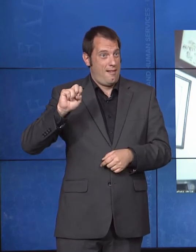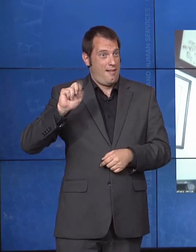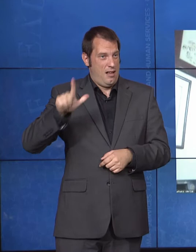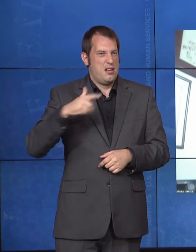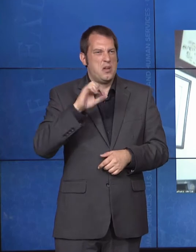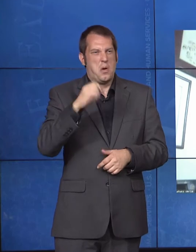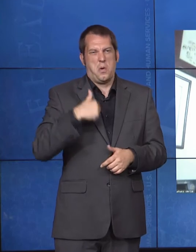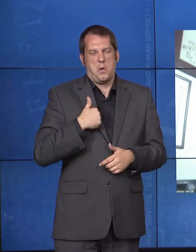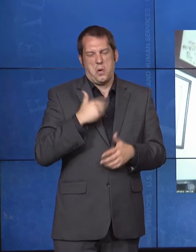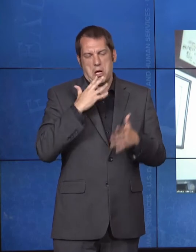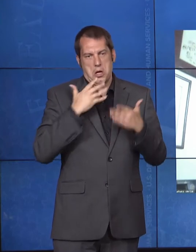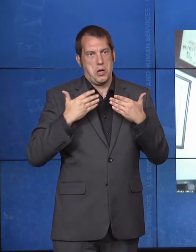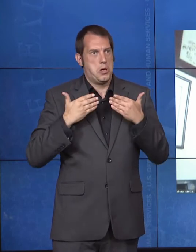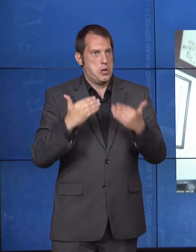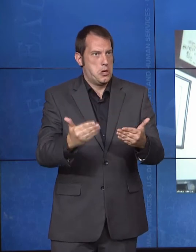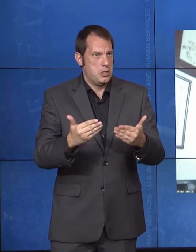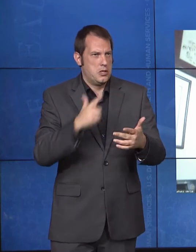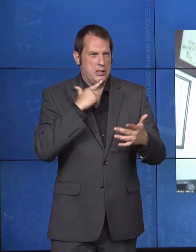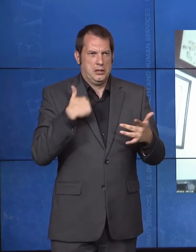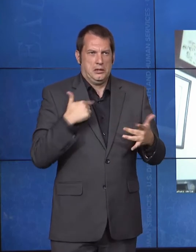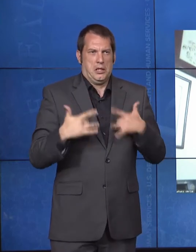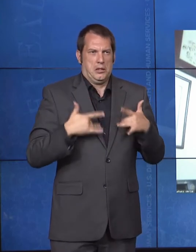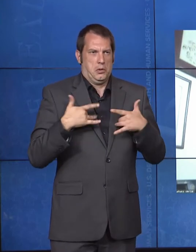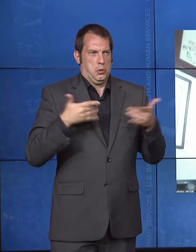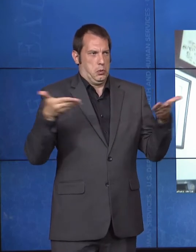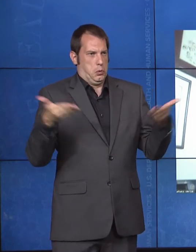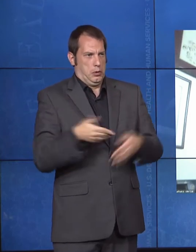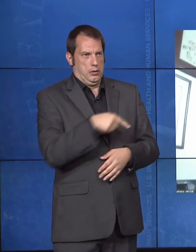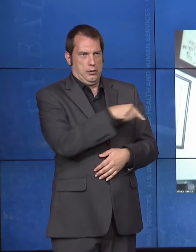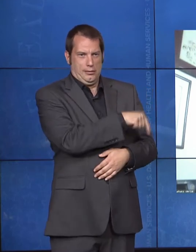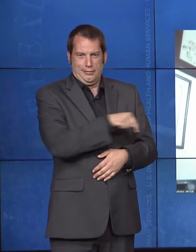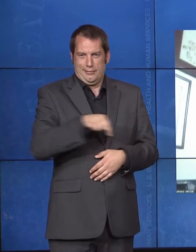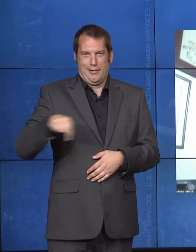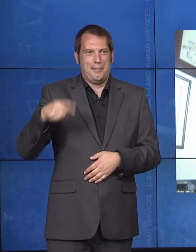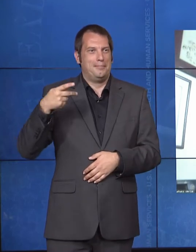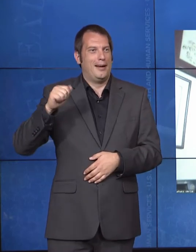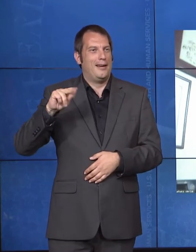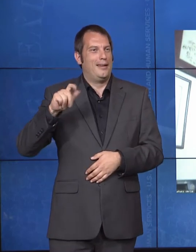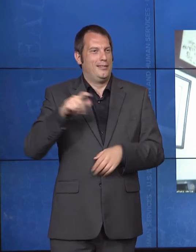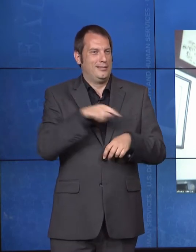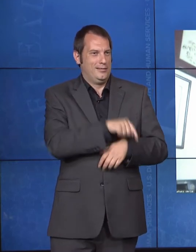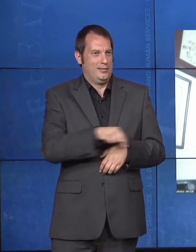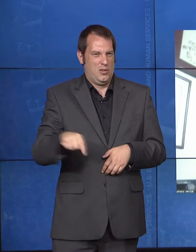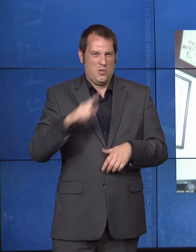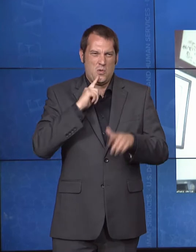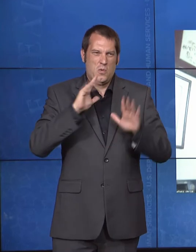you to the panelists. All of these folks are just fabulous, committed leaders within the